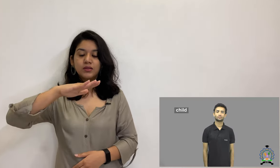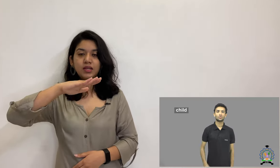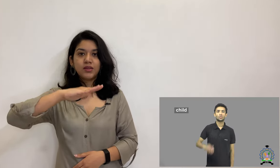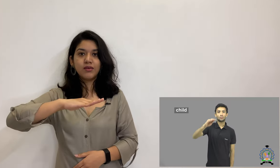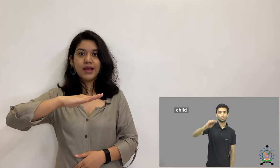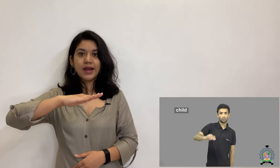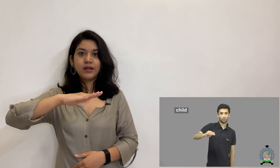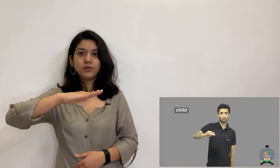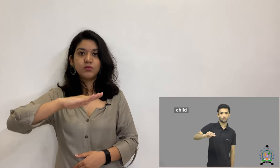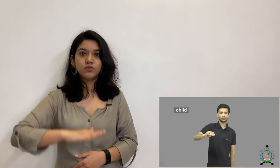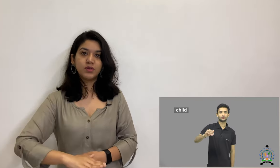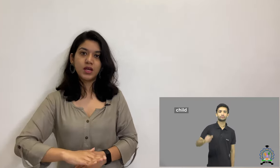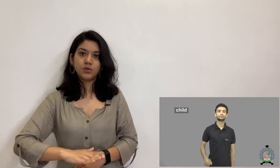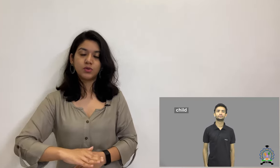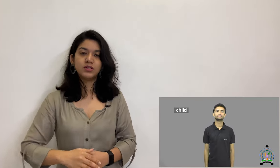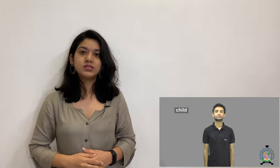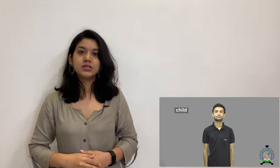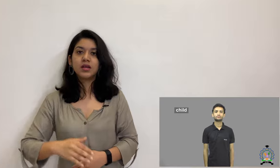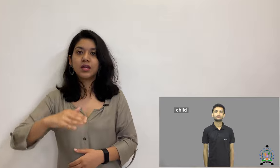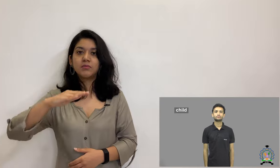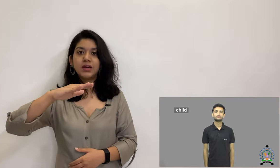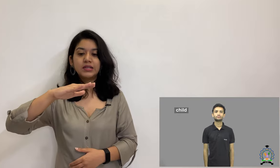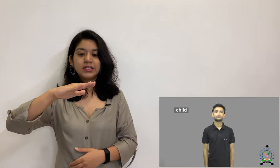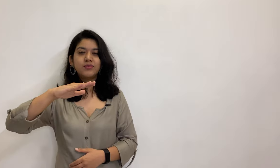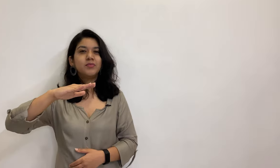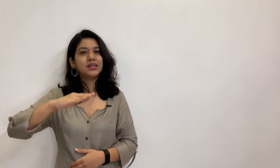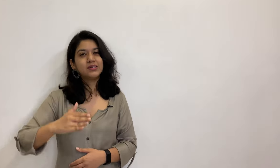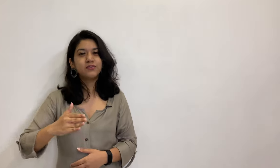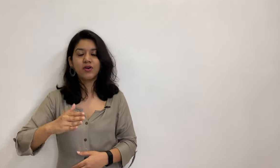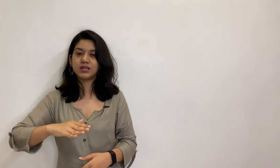Take your hand and move it downwards but it will be a little fast.